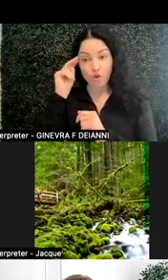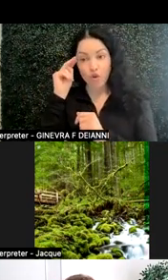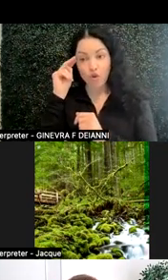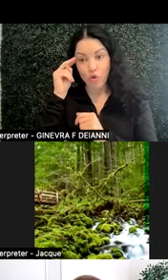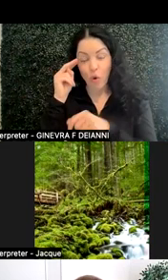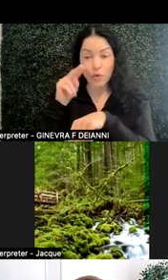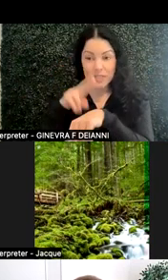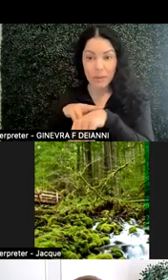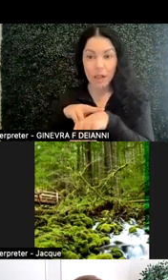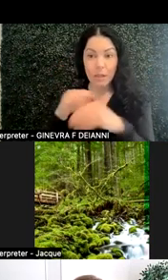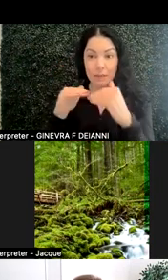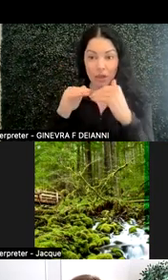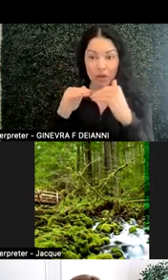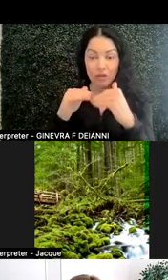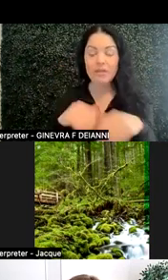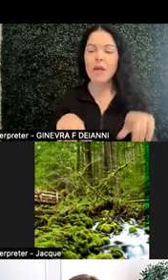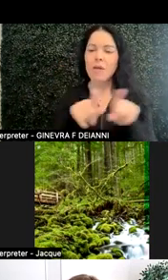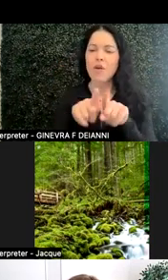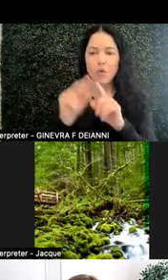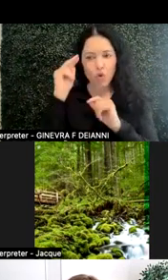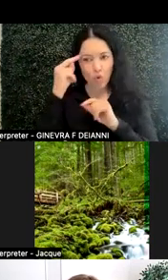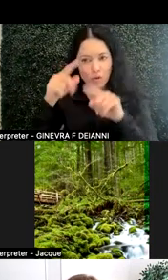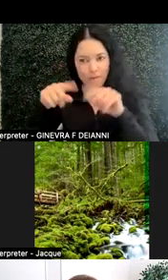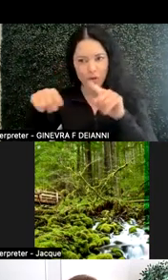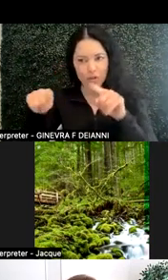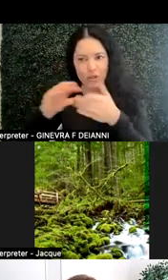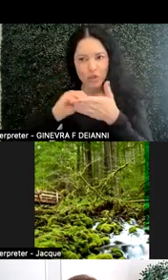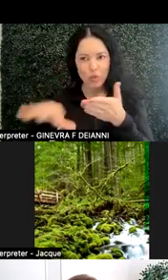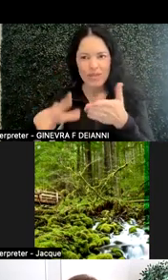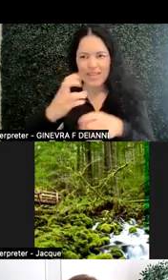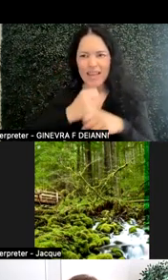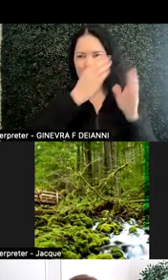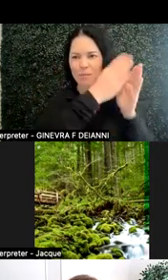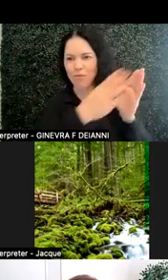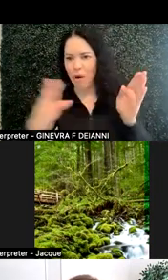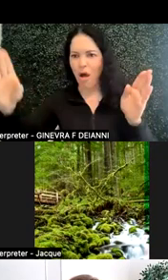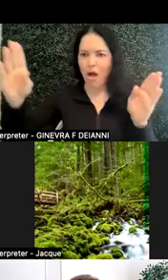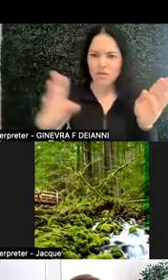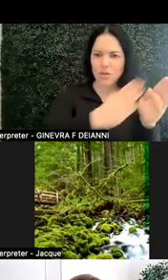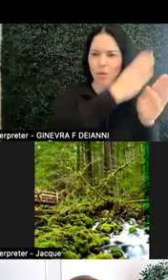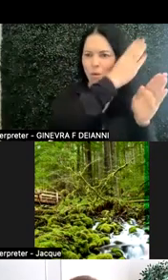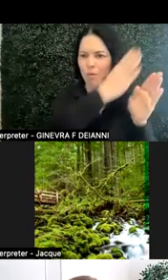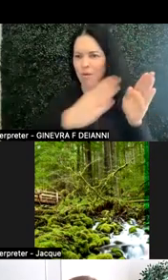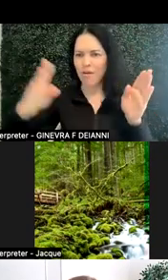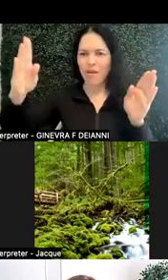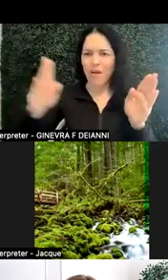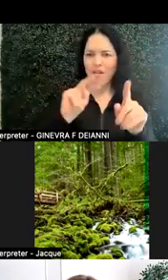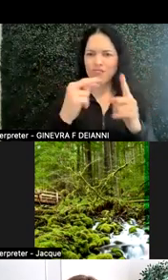as well as neurodiverse students in getting the broadest scope of what interpretations could be.